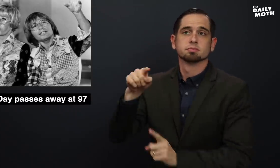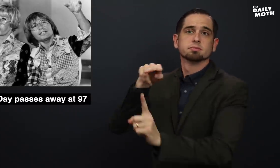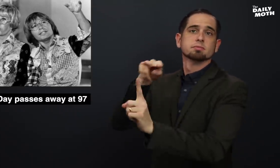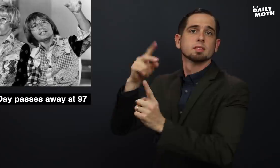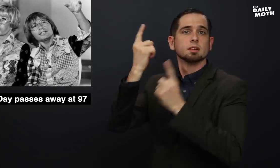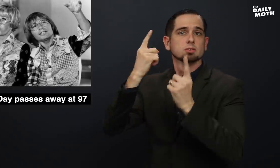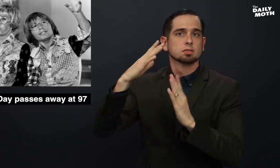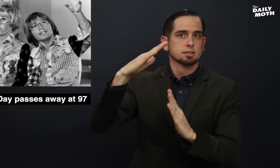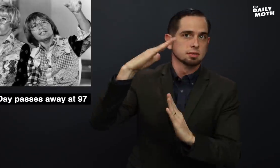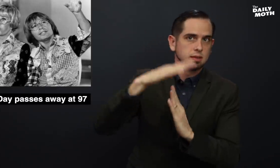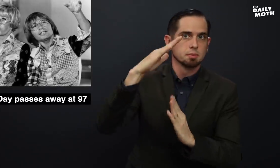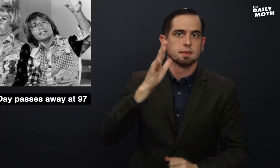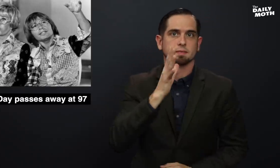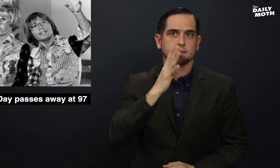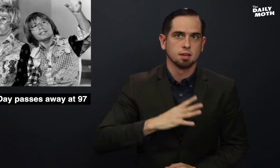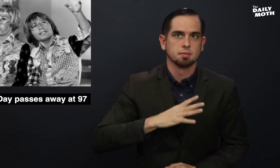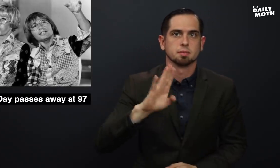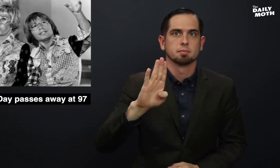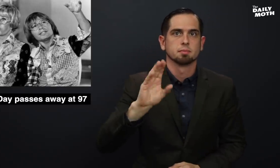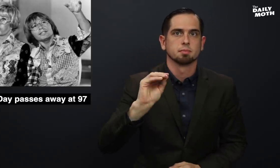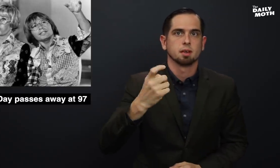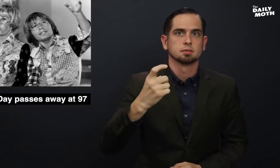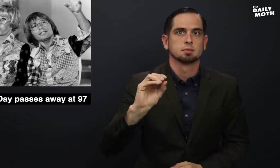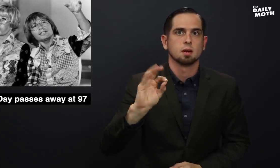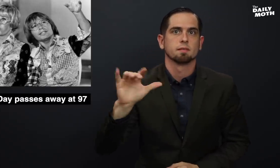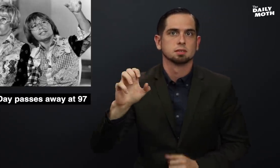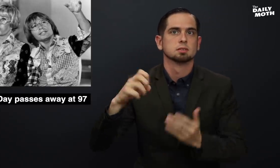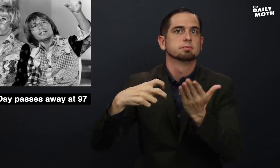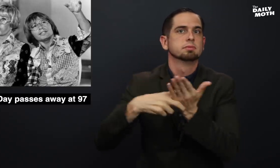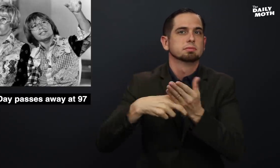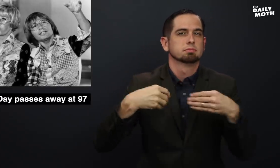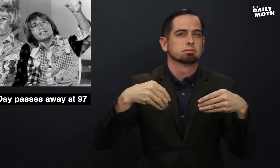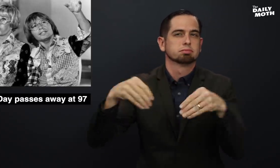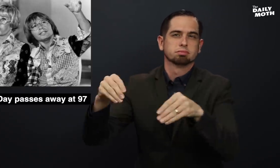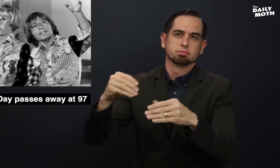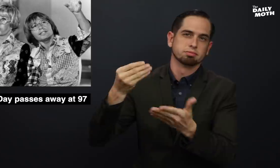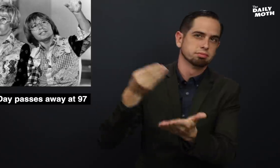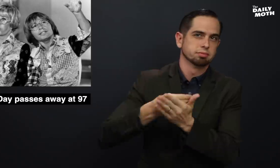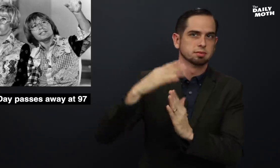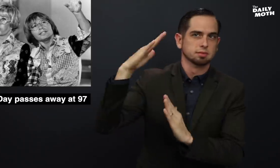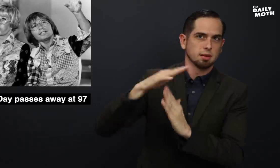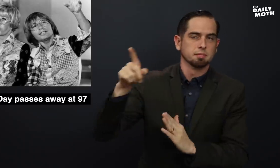She is considered the top female box office